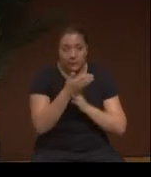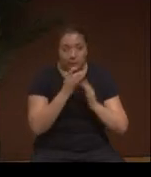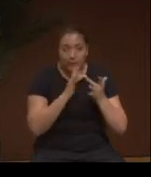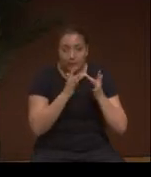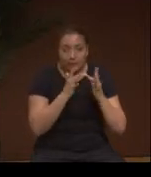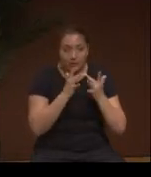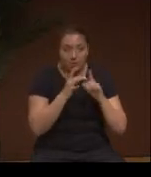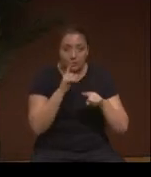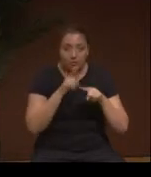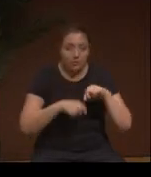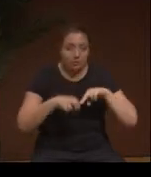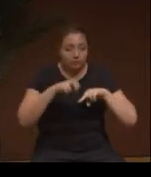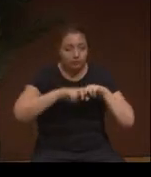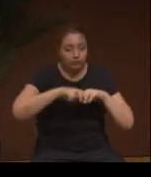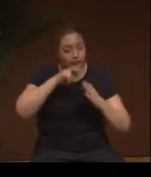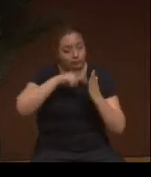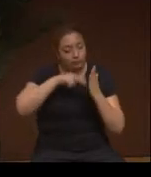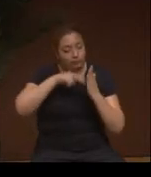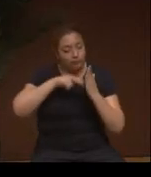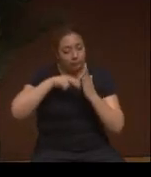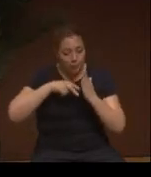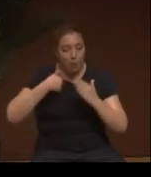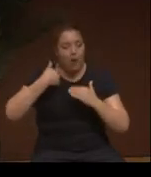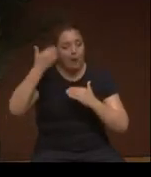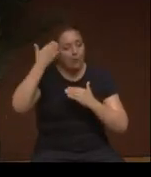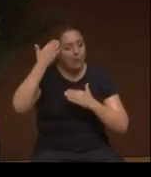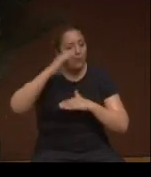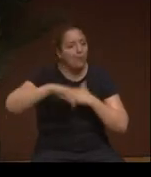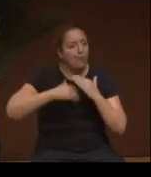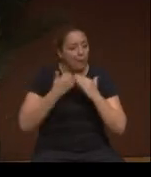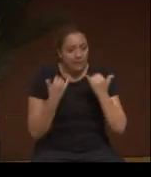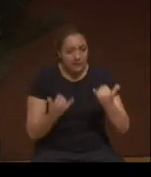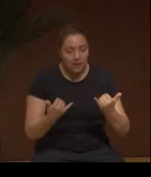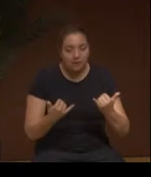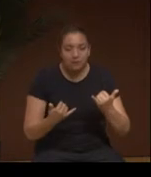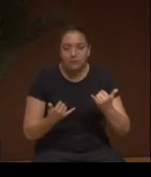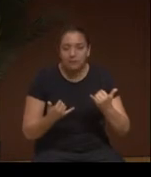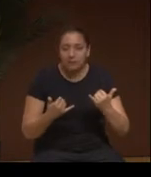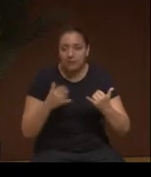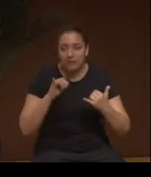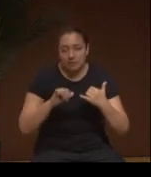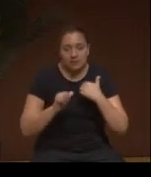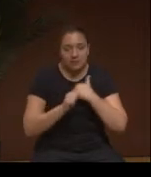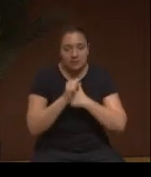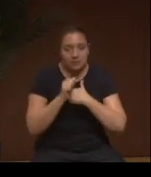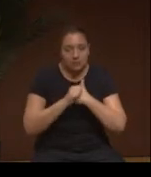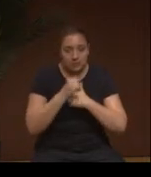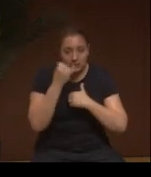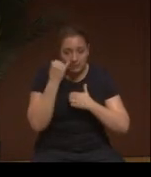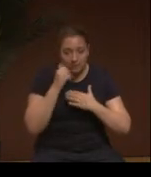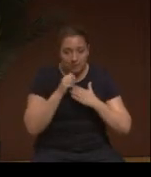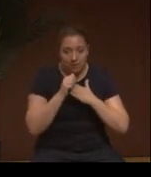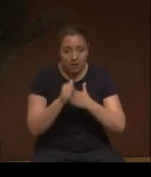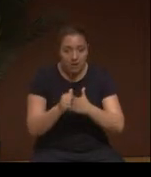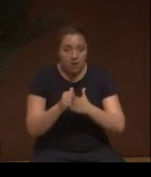You cannot sit there and read a column and go oh, I'm all being. It is dangerous to guide people and call yourself a leader